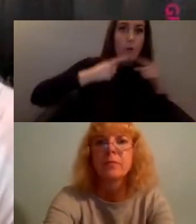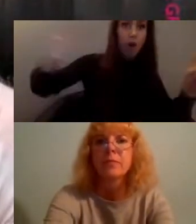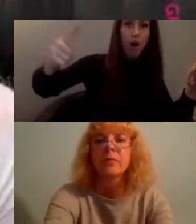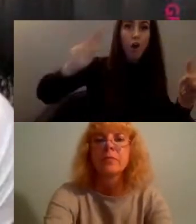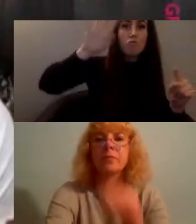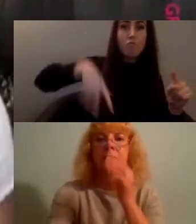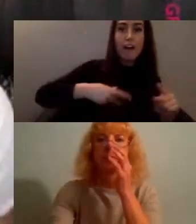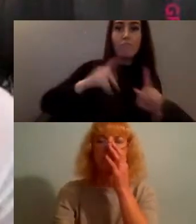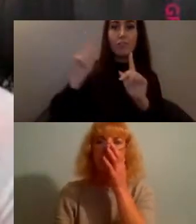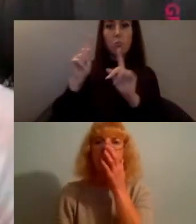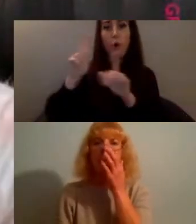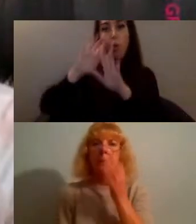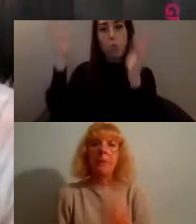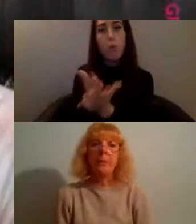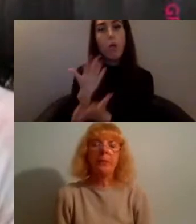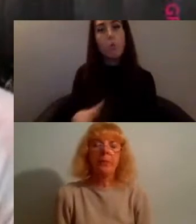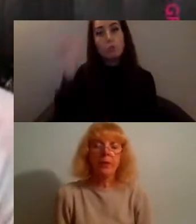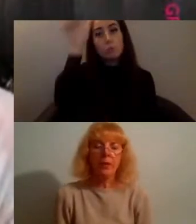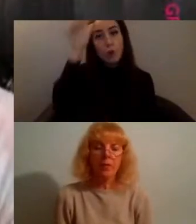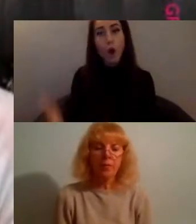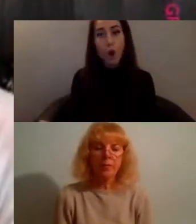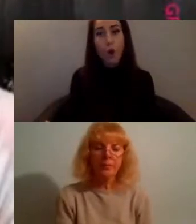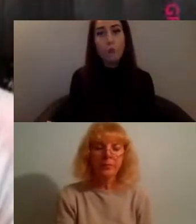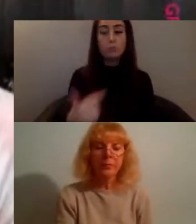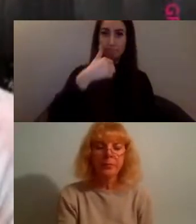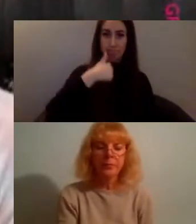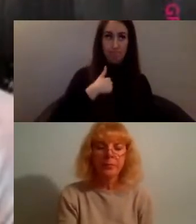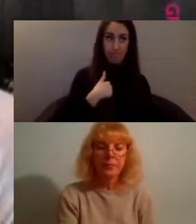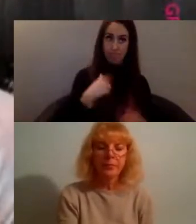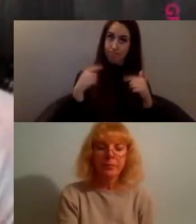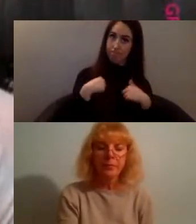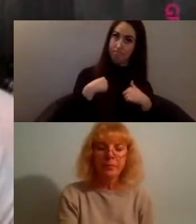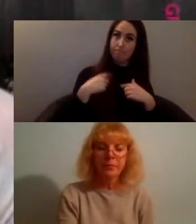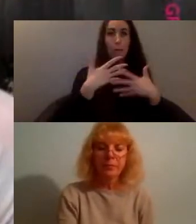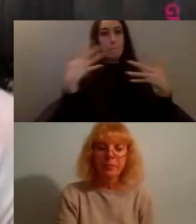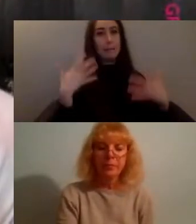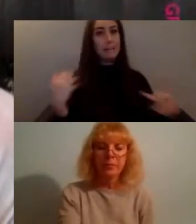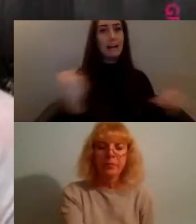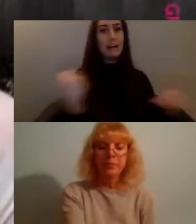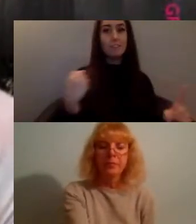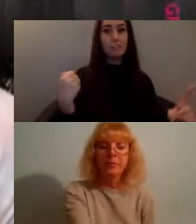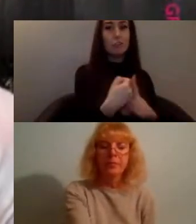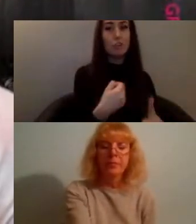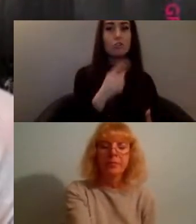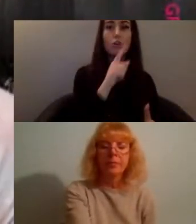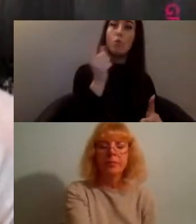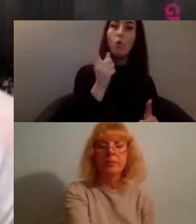and for me i'm a big advocate for kind of creating spaces away from platforms such as